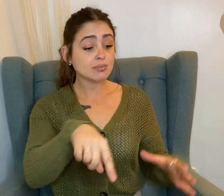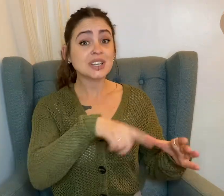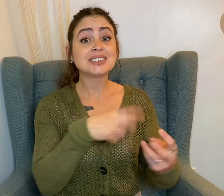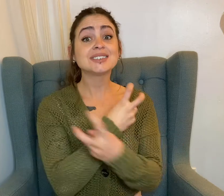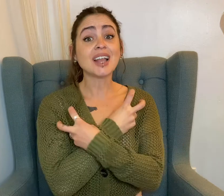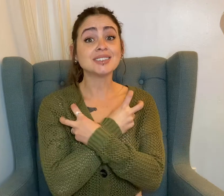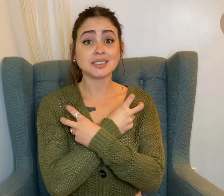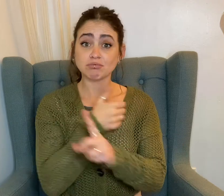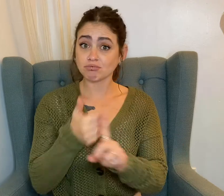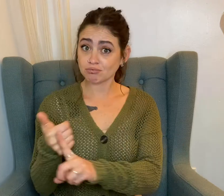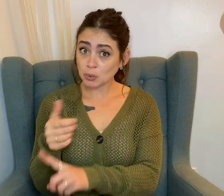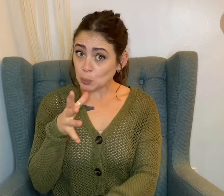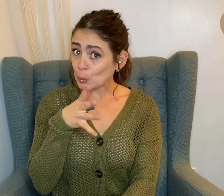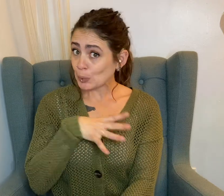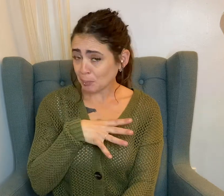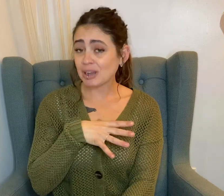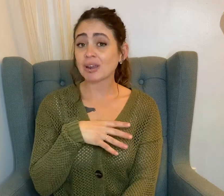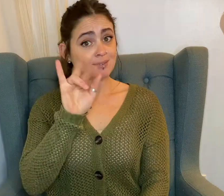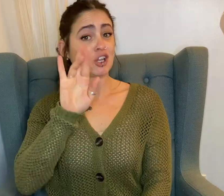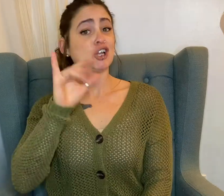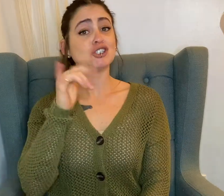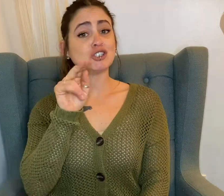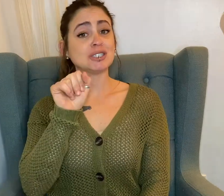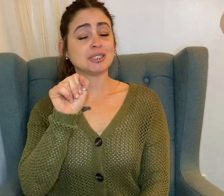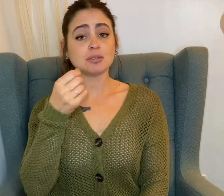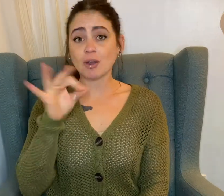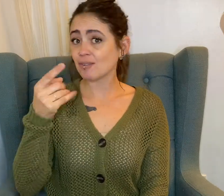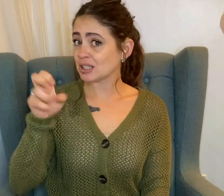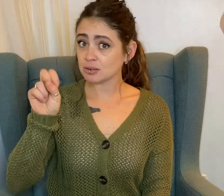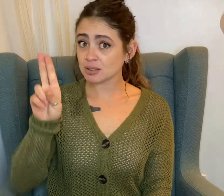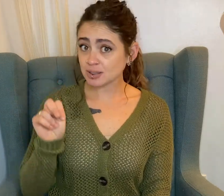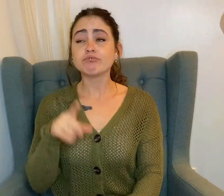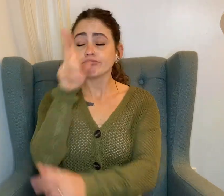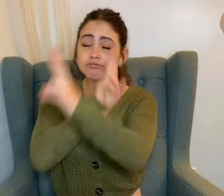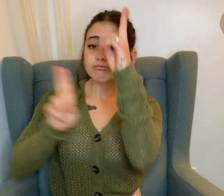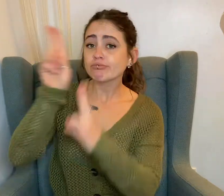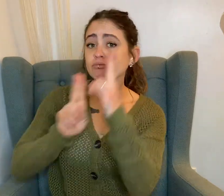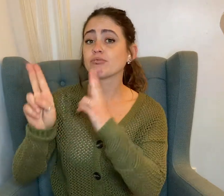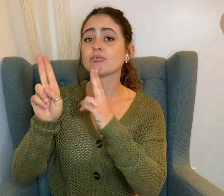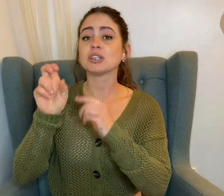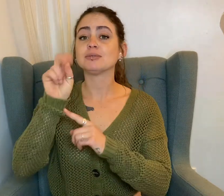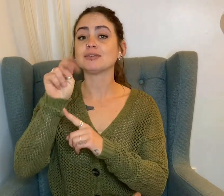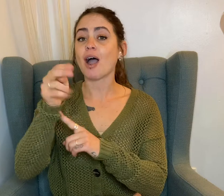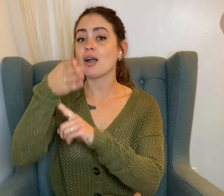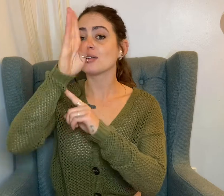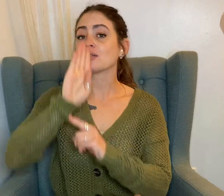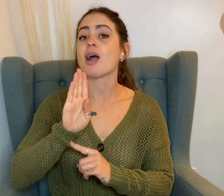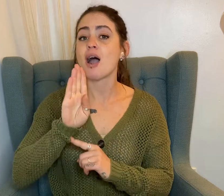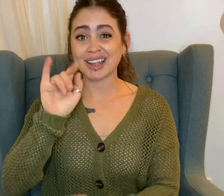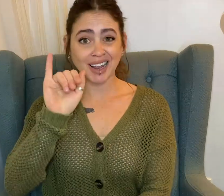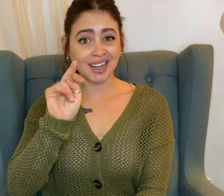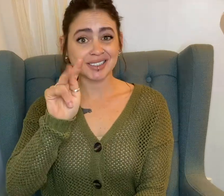to the Virgins of the Sun, a holy order of chosen women dedicated to the Inca sun god, Inti.